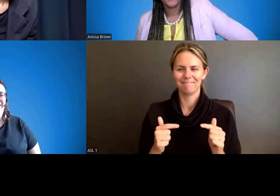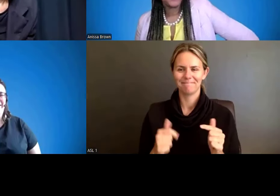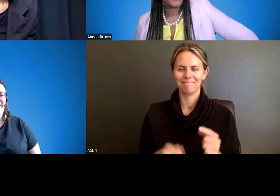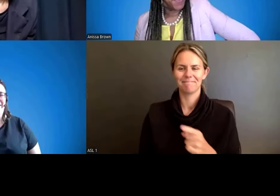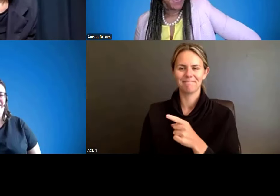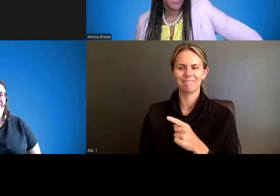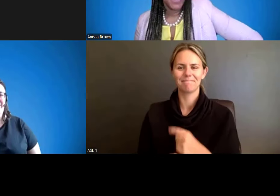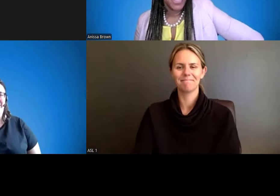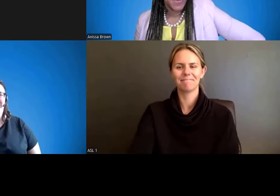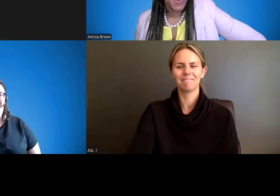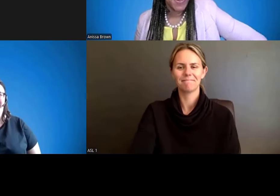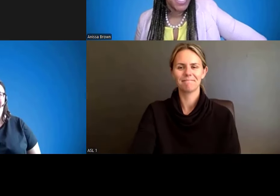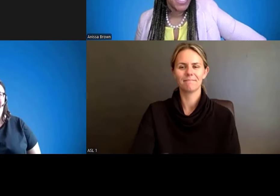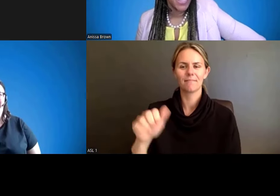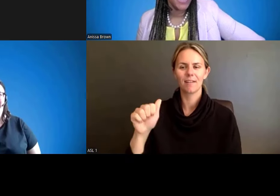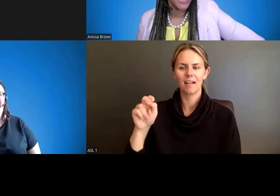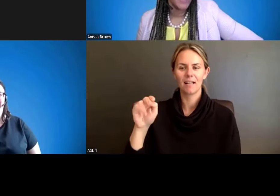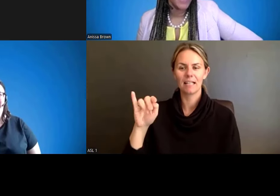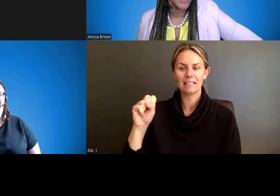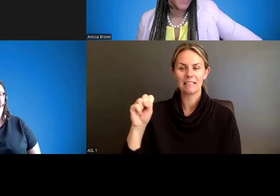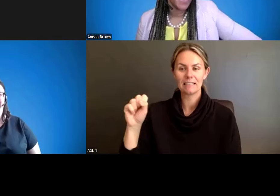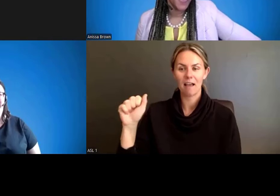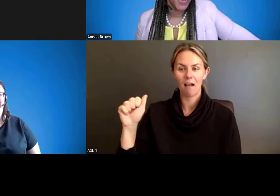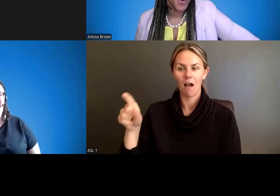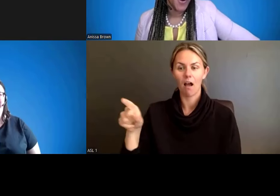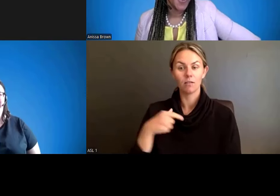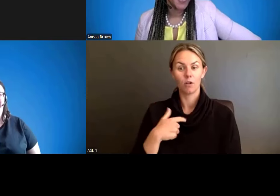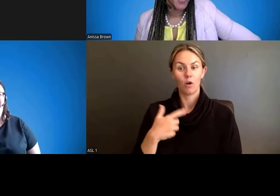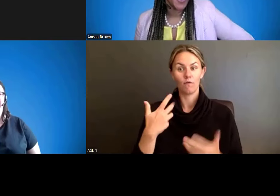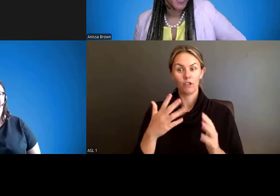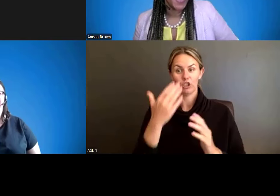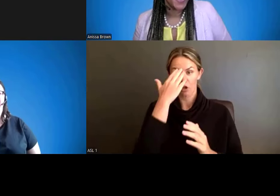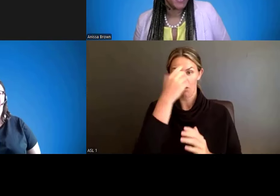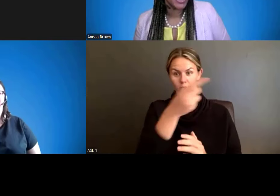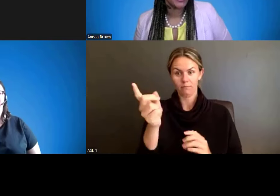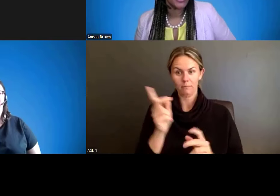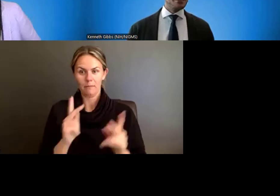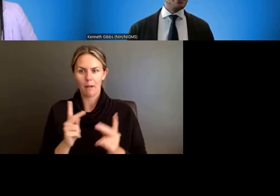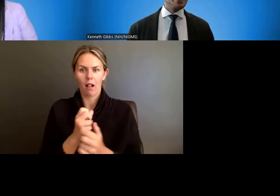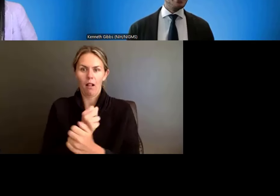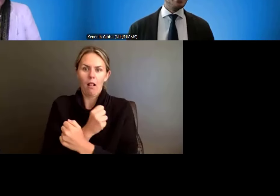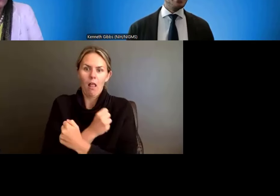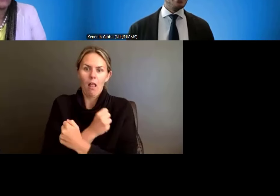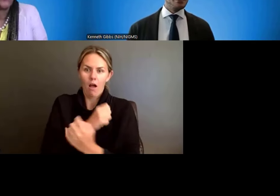how much people love the tables, and given the fact that we are talking about some changes to the tables,